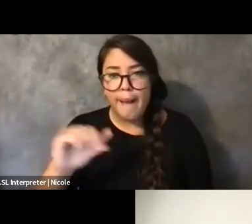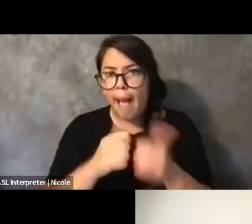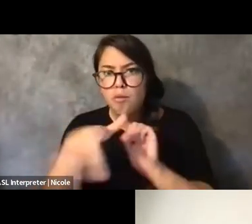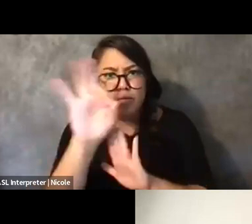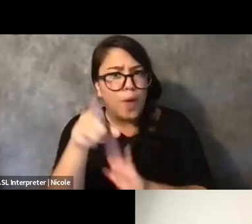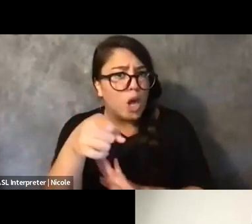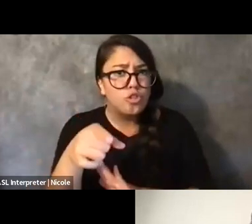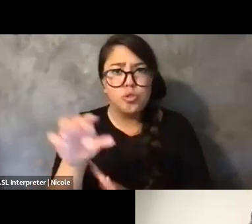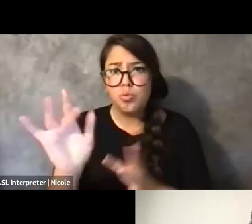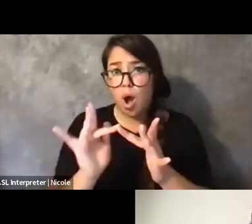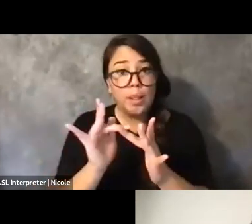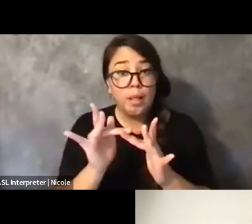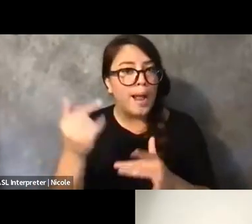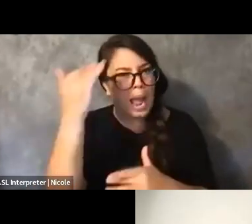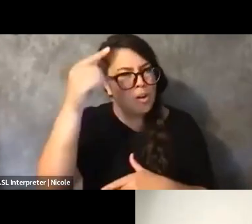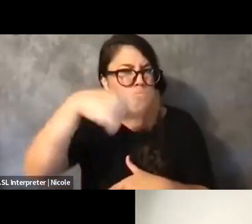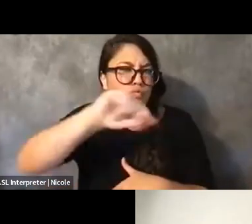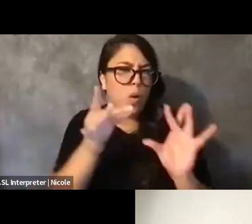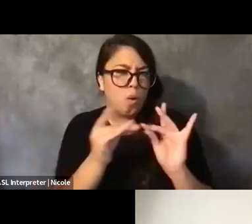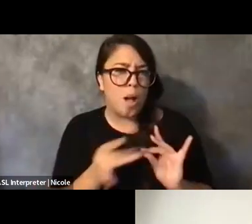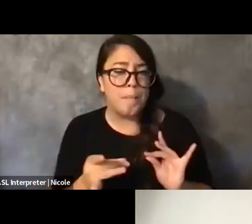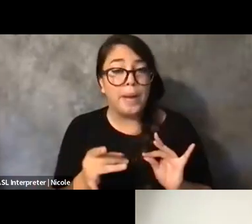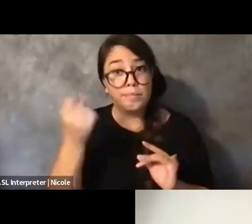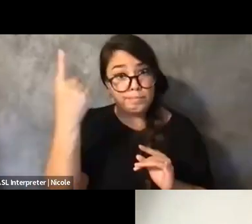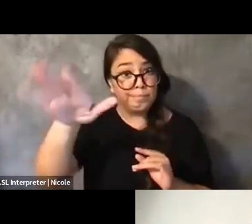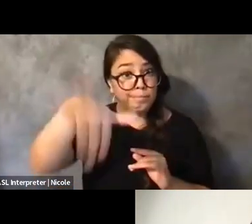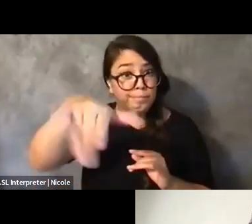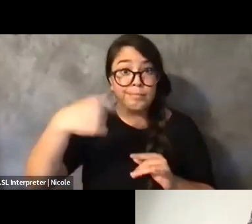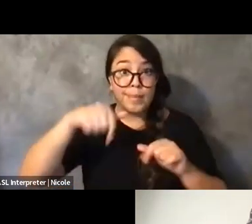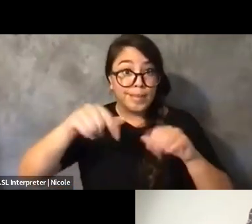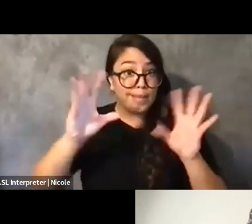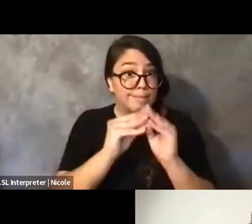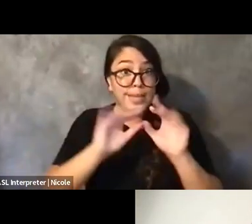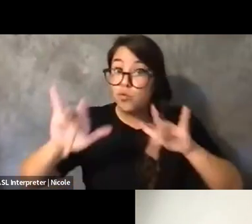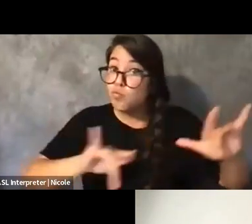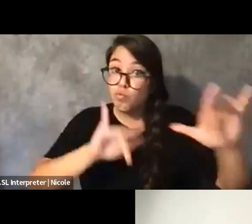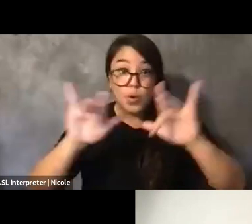So, you know, there will be a recording, there will be transcripts. So if you don't feel like kind of rehashing some of that, no worries.